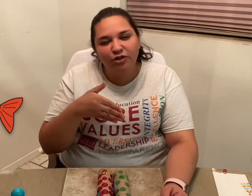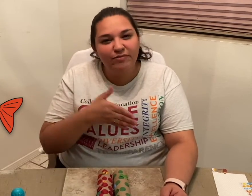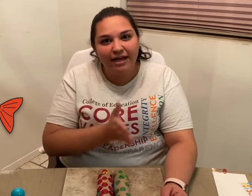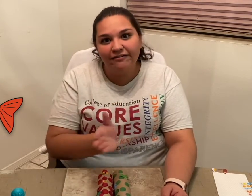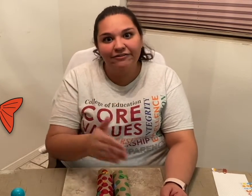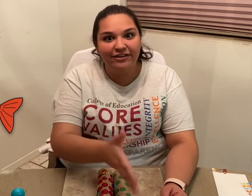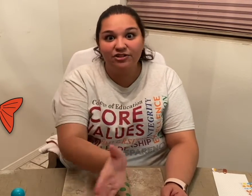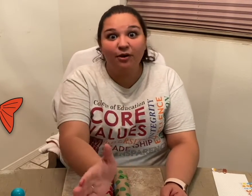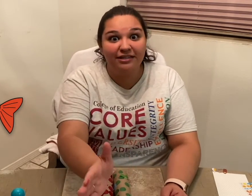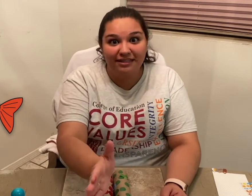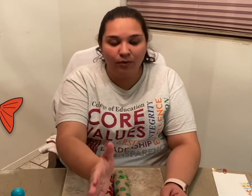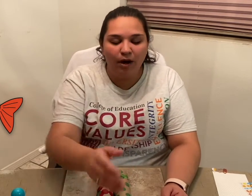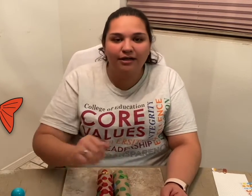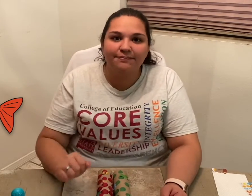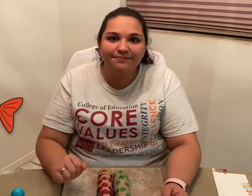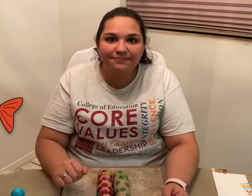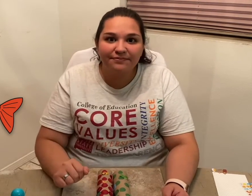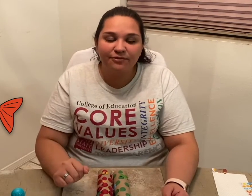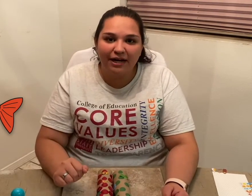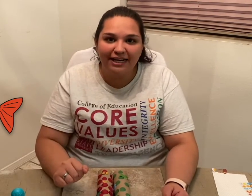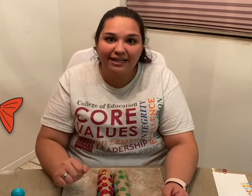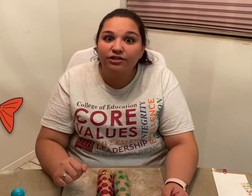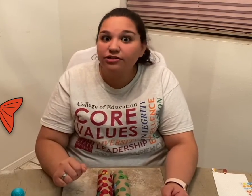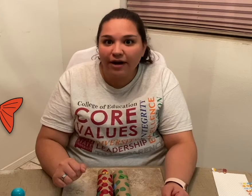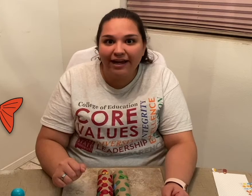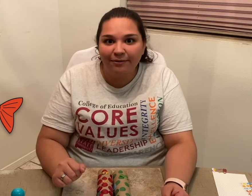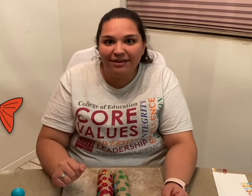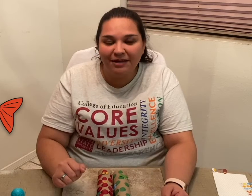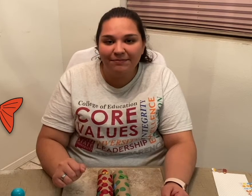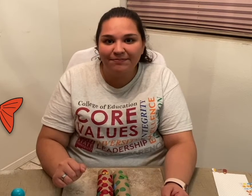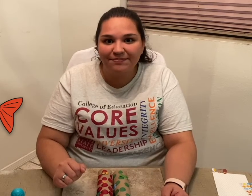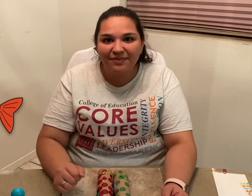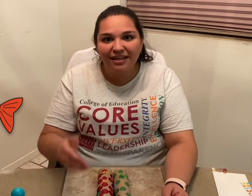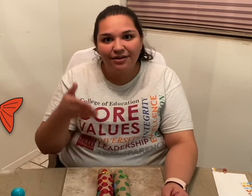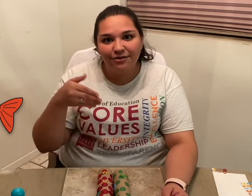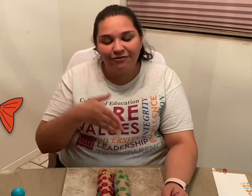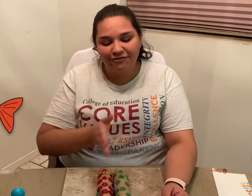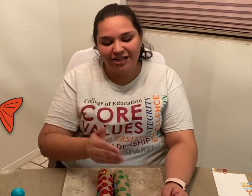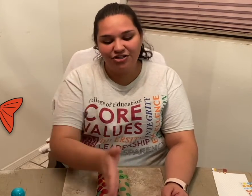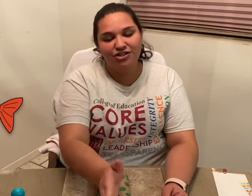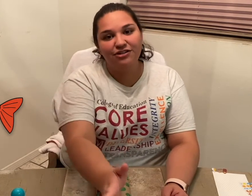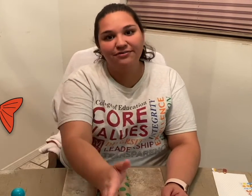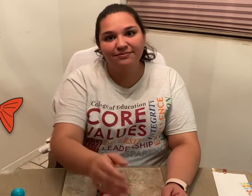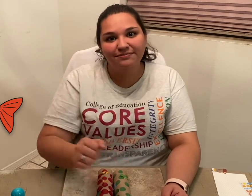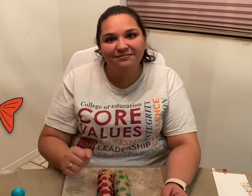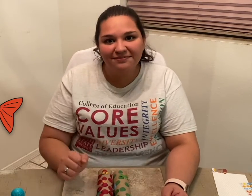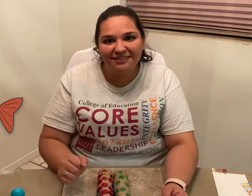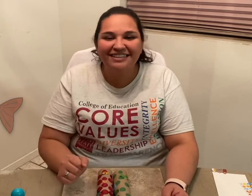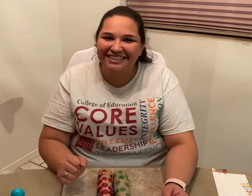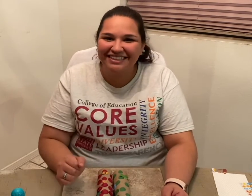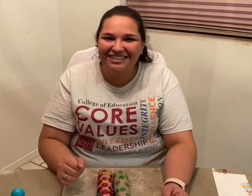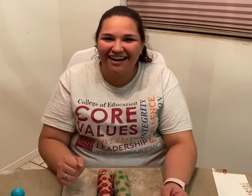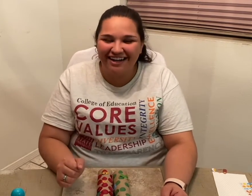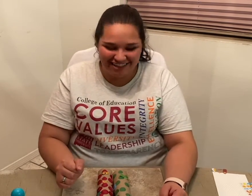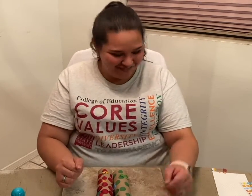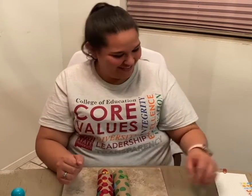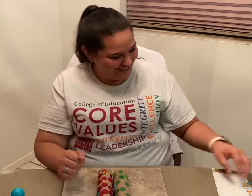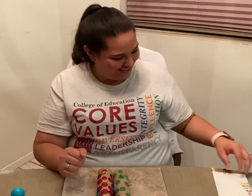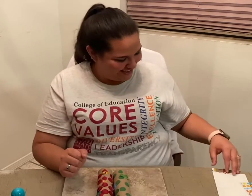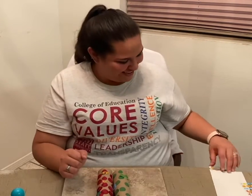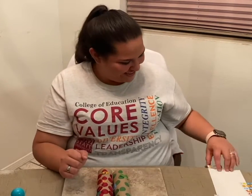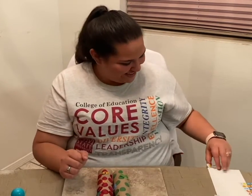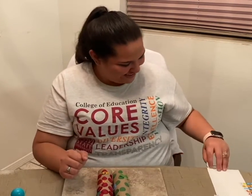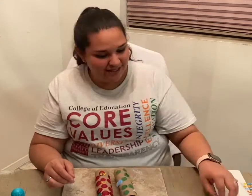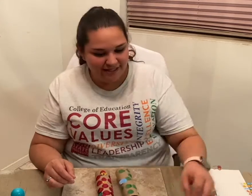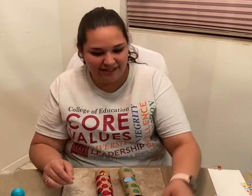of the fish while it's in the water. Ready? Try it with me. Fish (signs 'fish'). Good job!